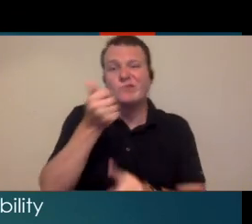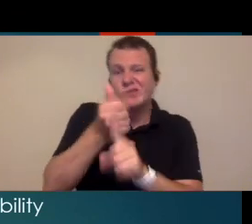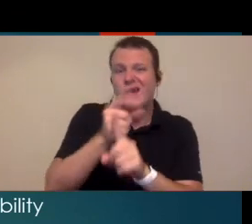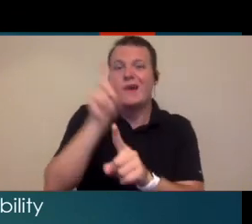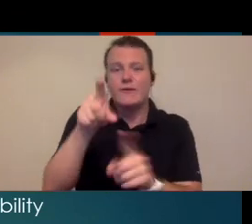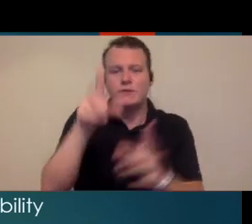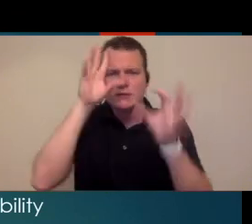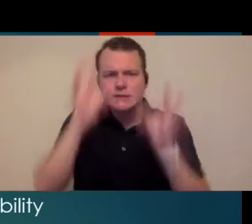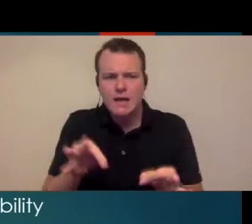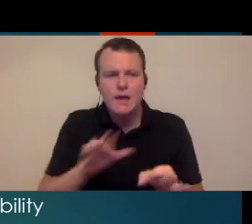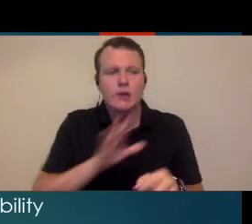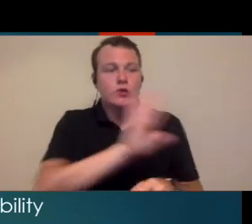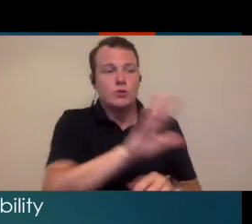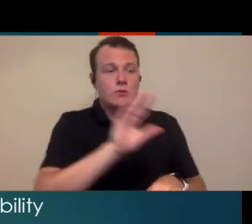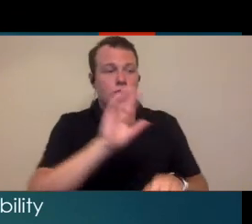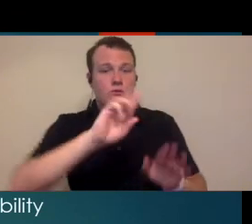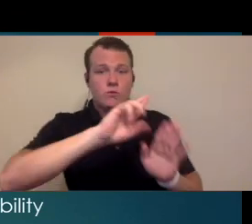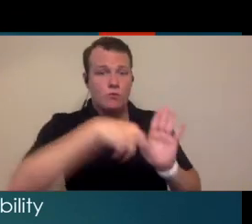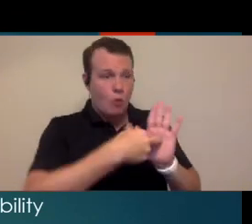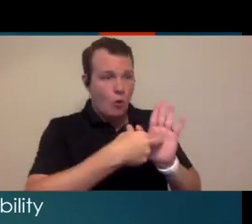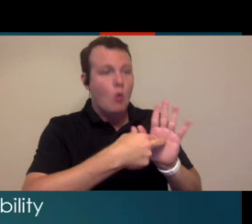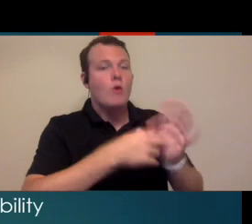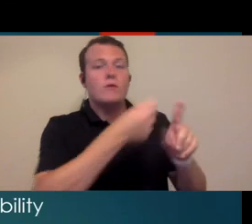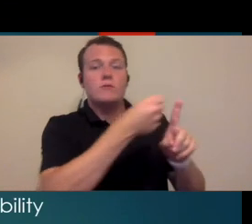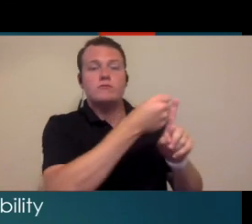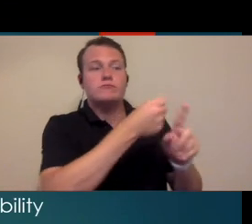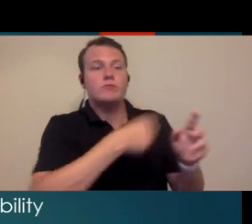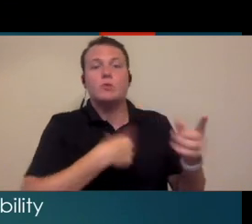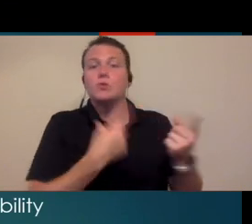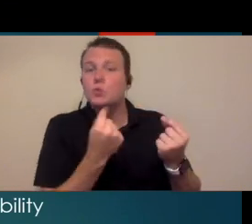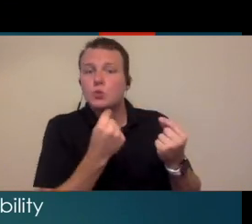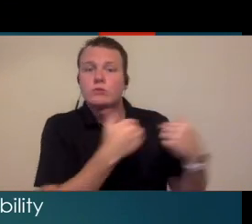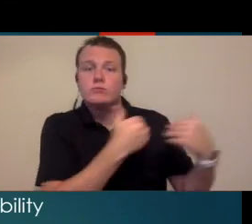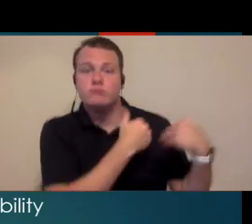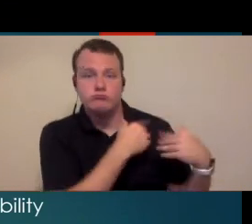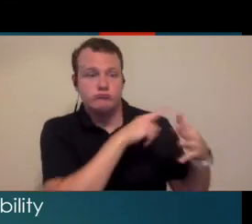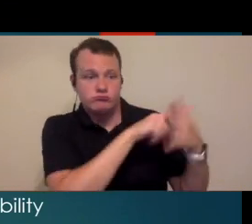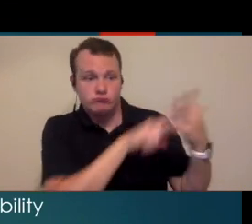is going to do what and make sure that those roles are reasonable expectations